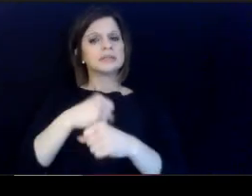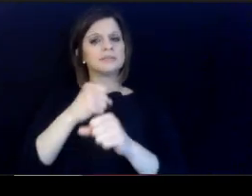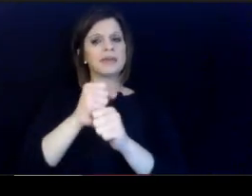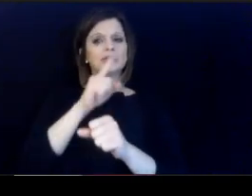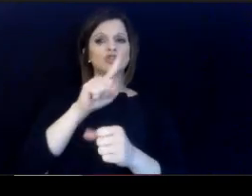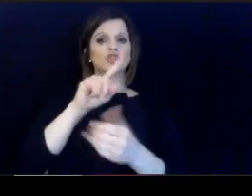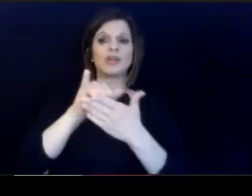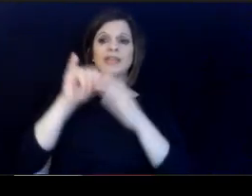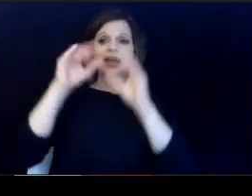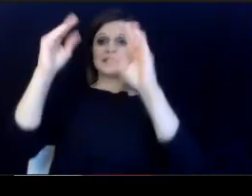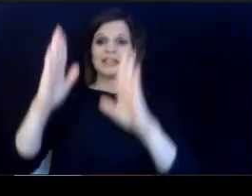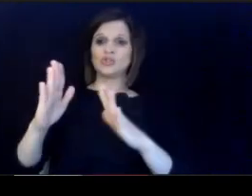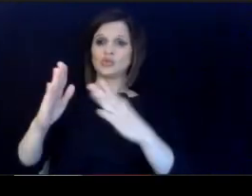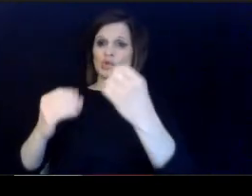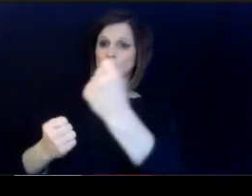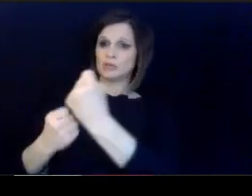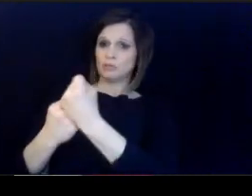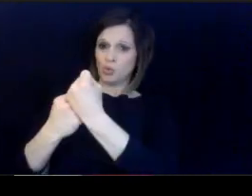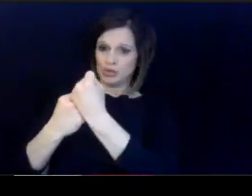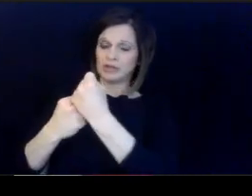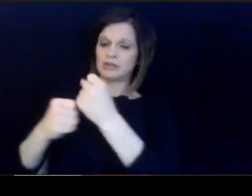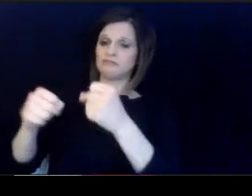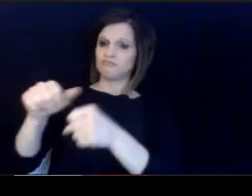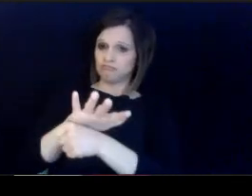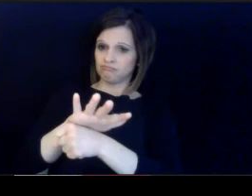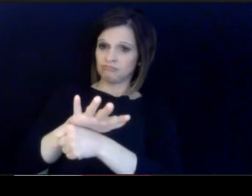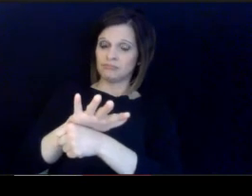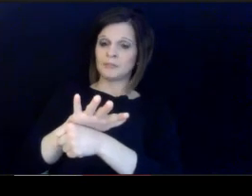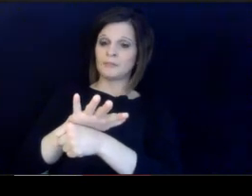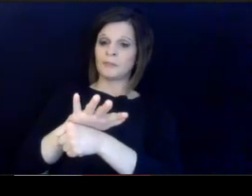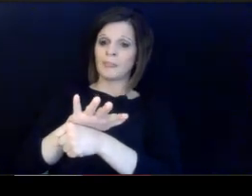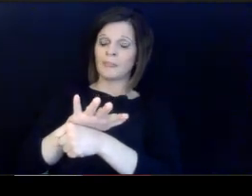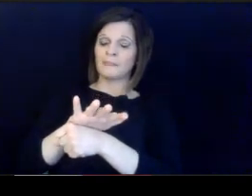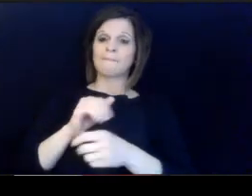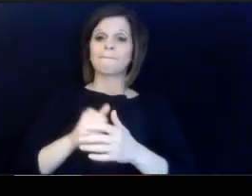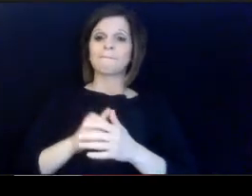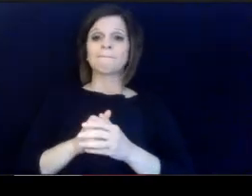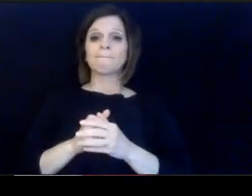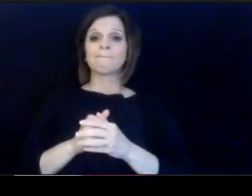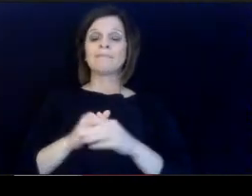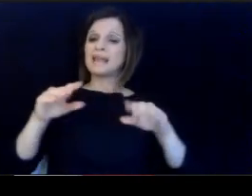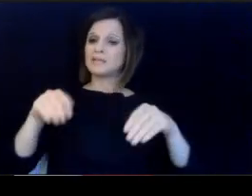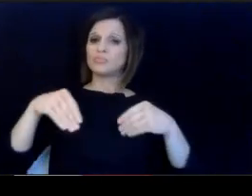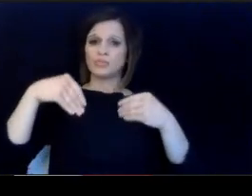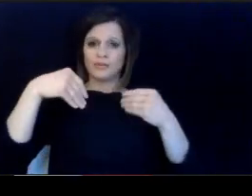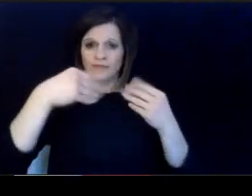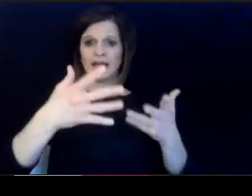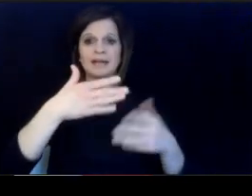are supported in providing their. best practice so that what students.